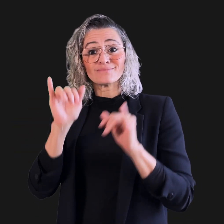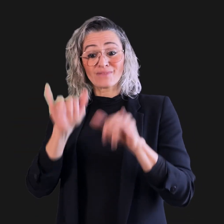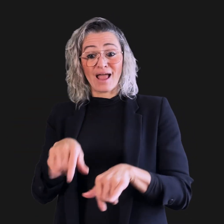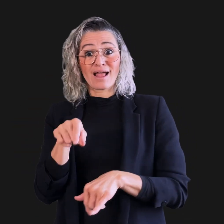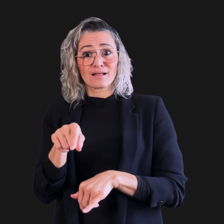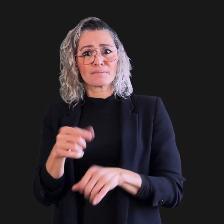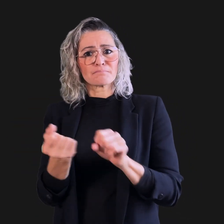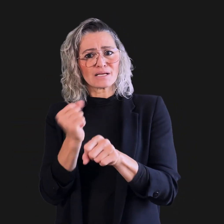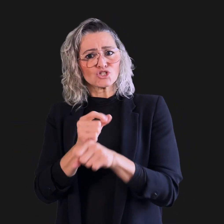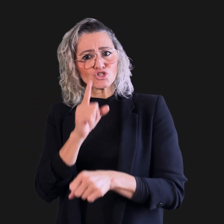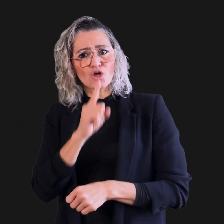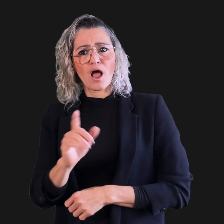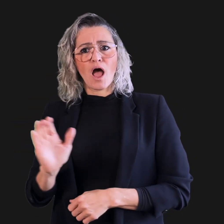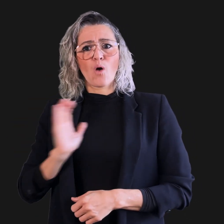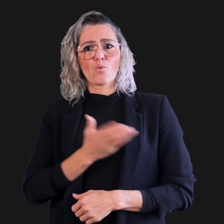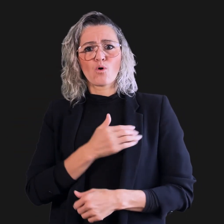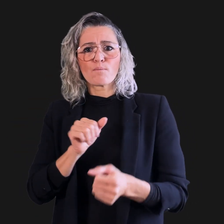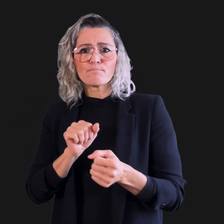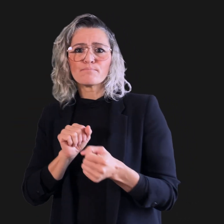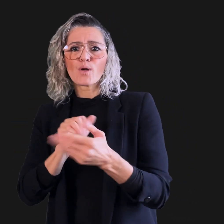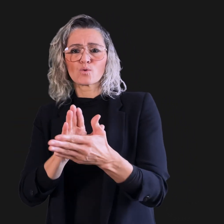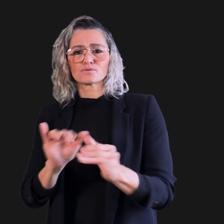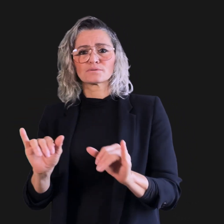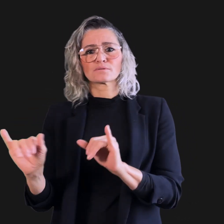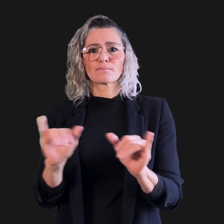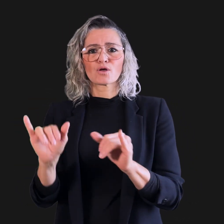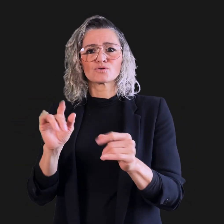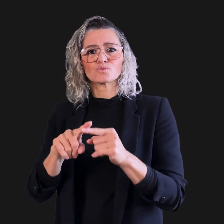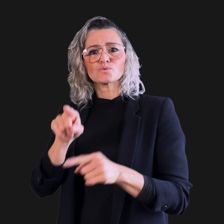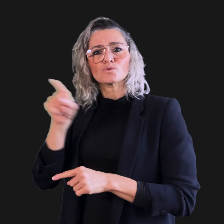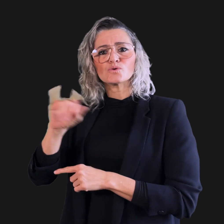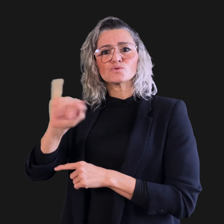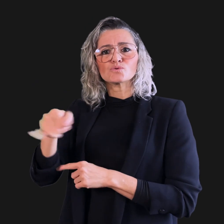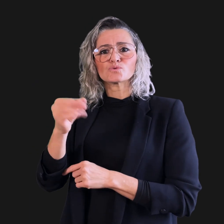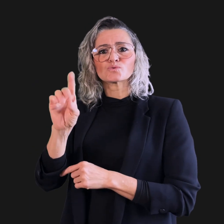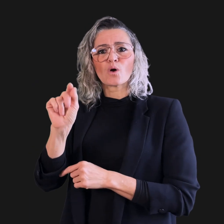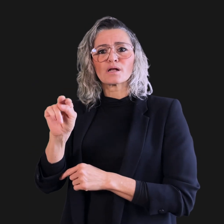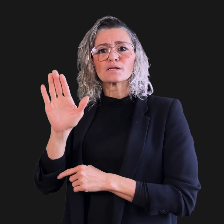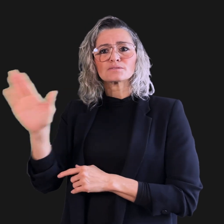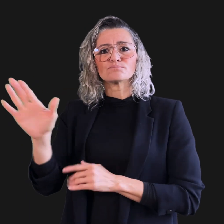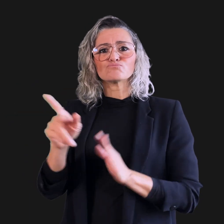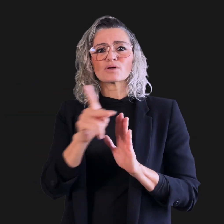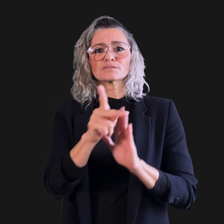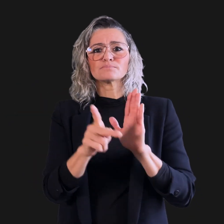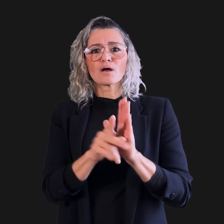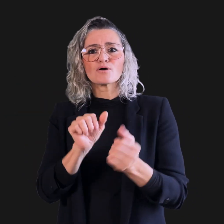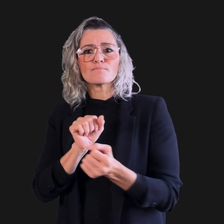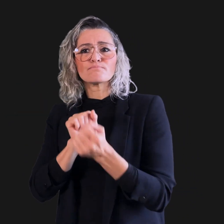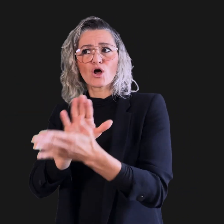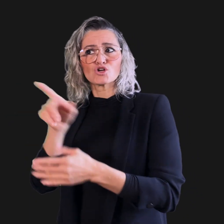In turn, it ensures our approach is similar to the approach taken under Jordan's Principle